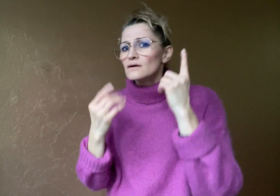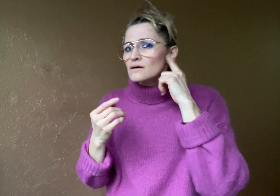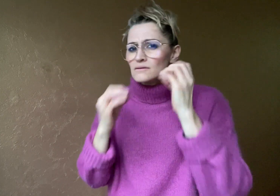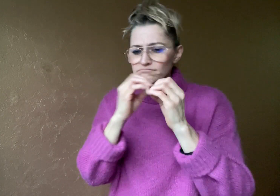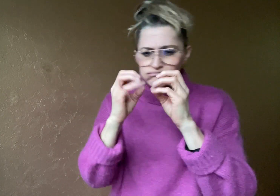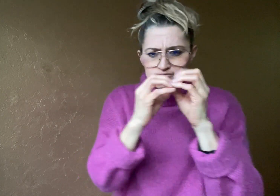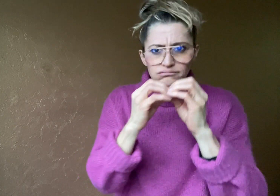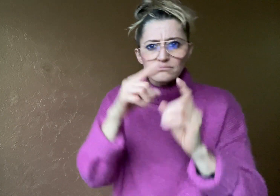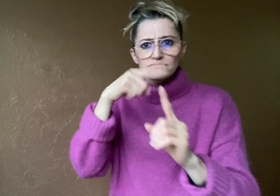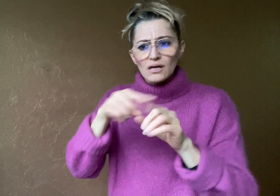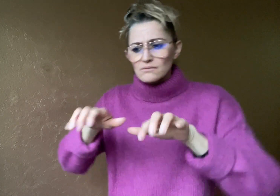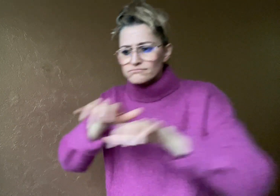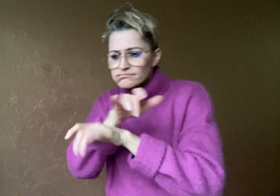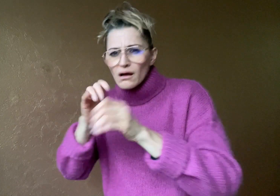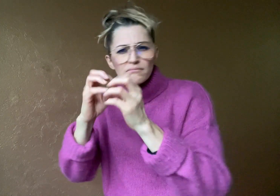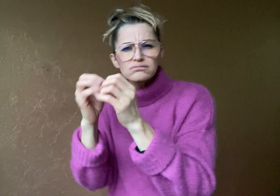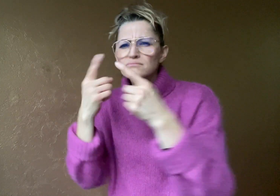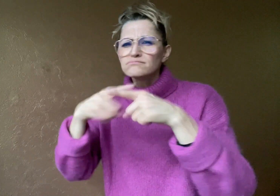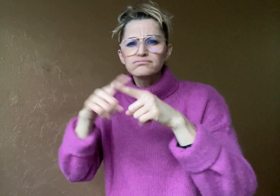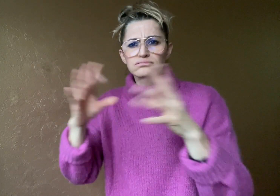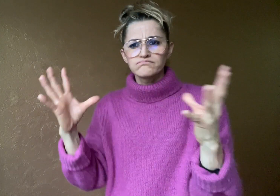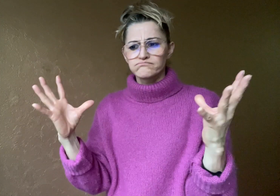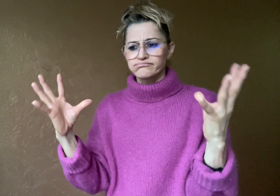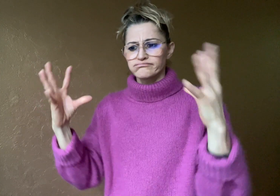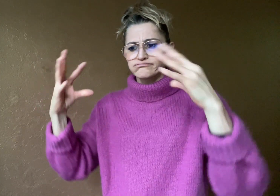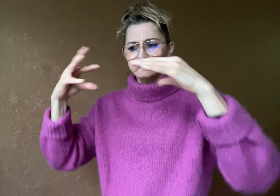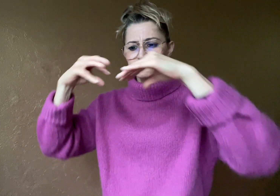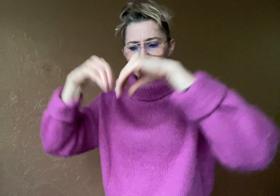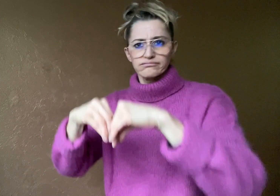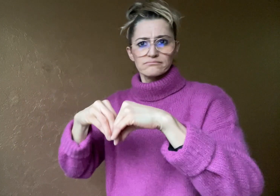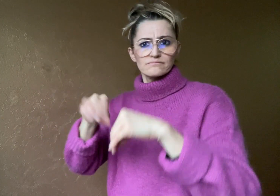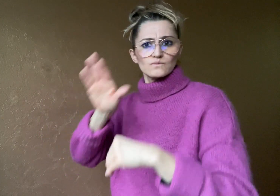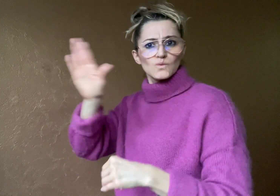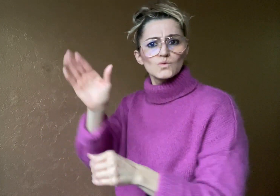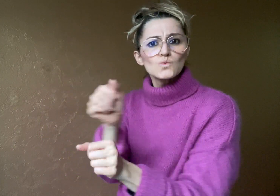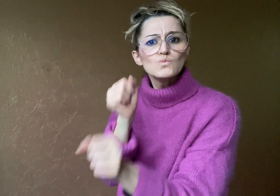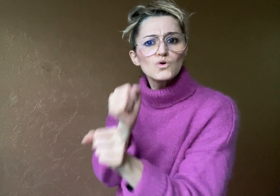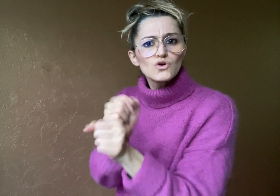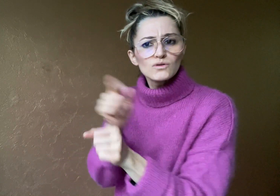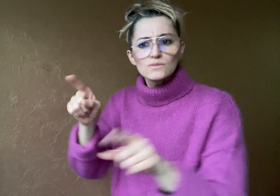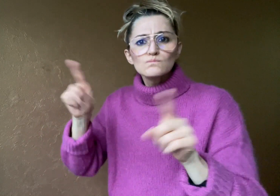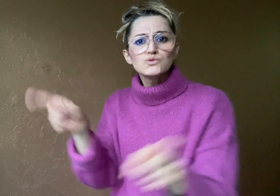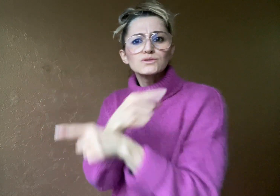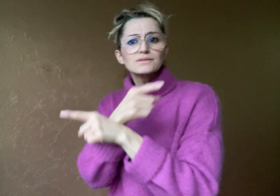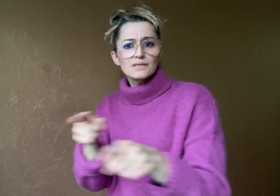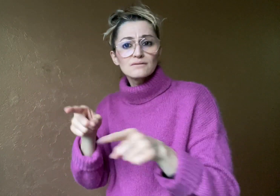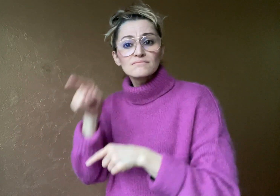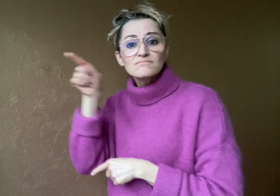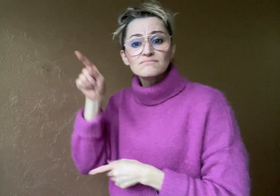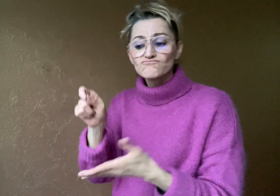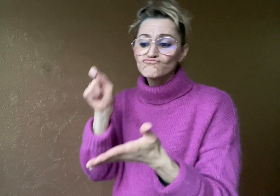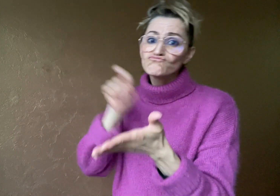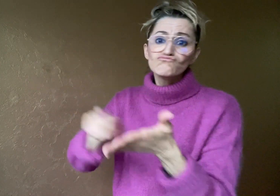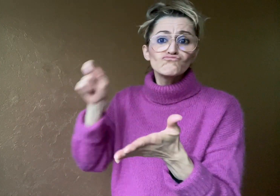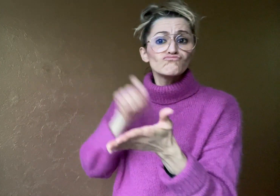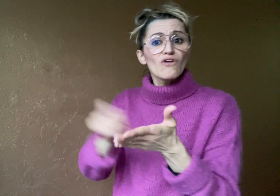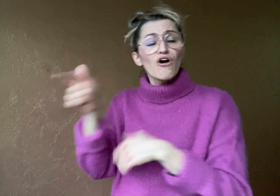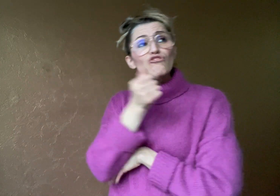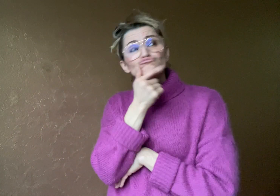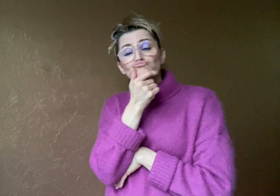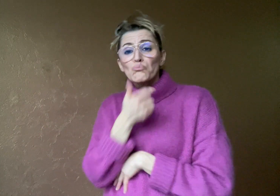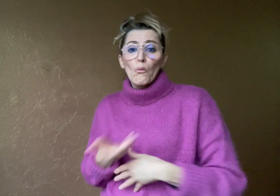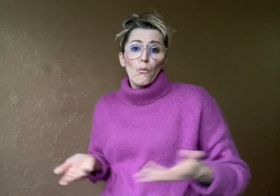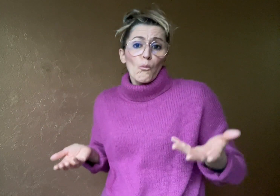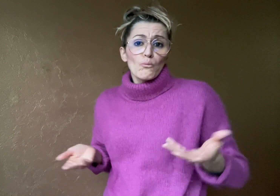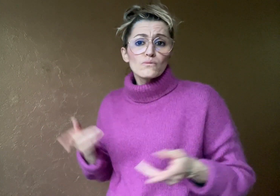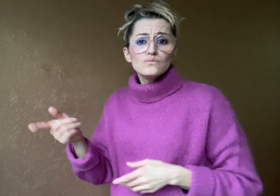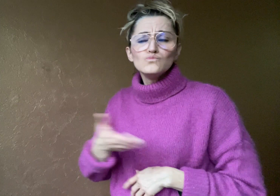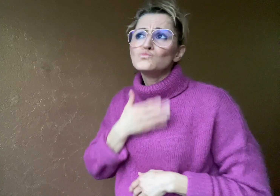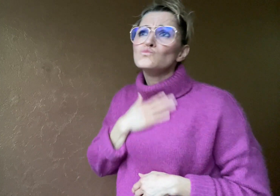instruments in his work. He wrote whatever he wanted